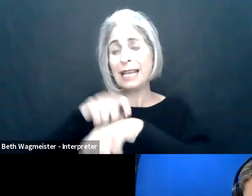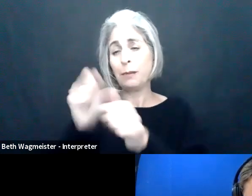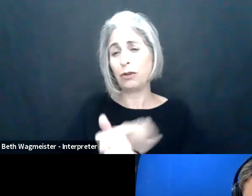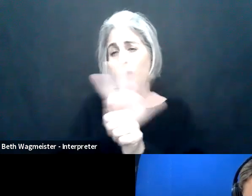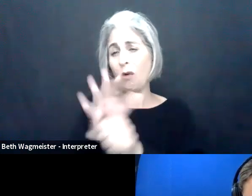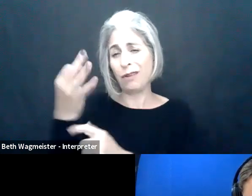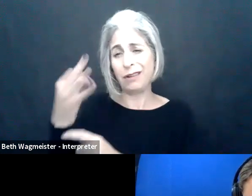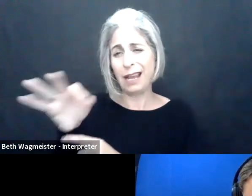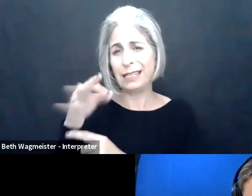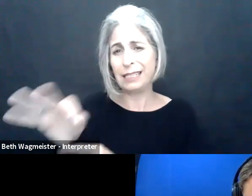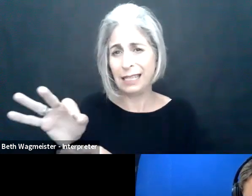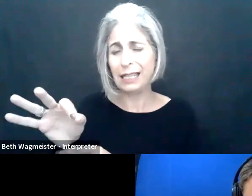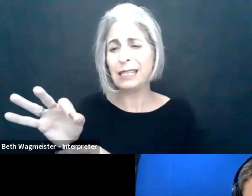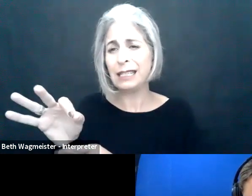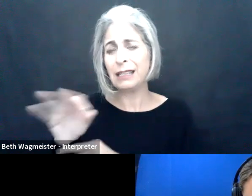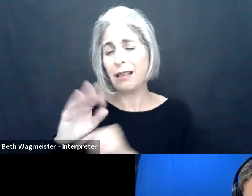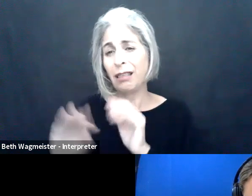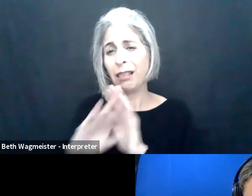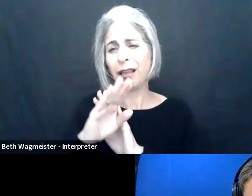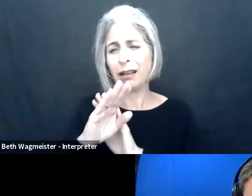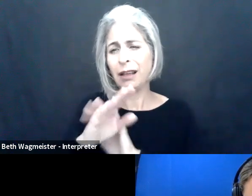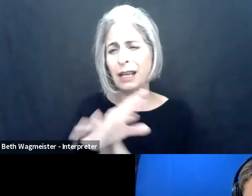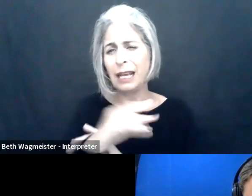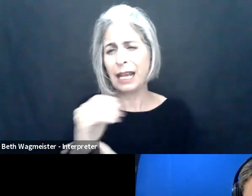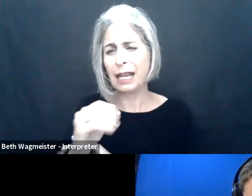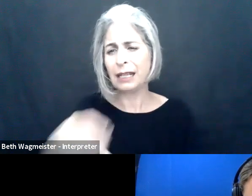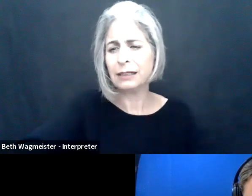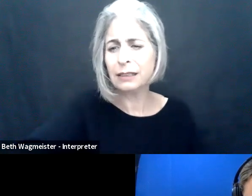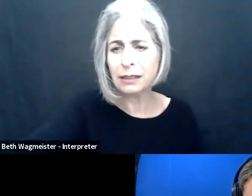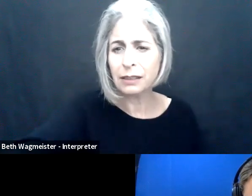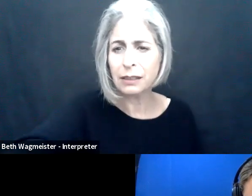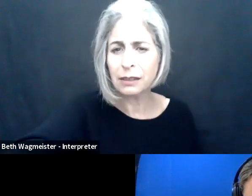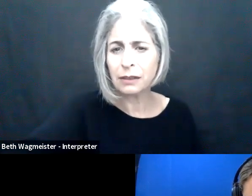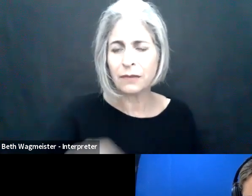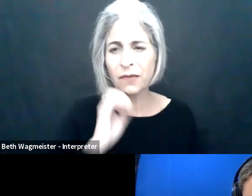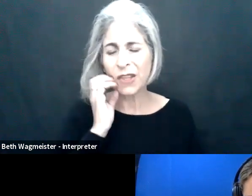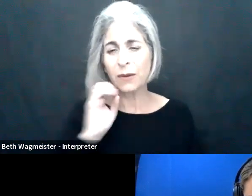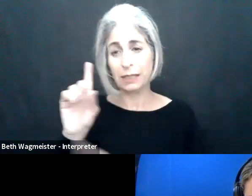So there's a real consensus here that we